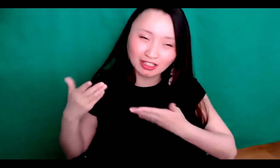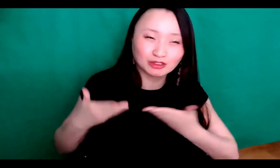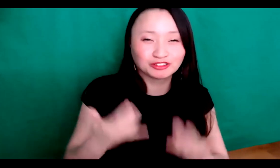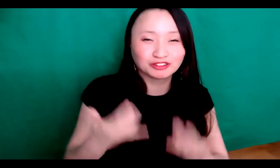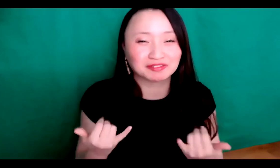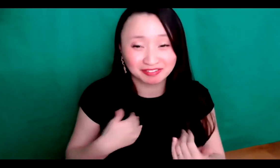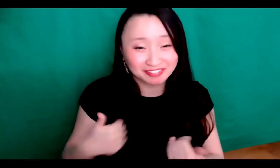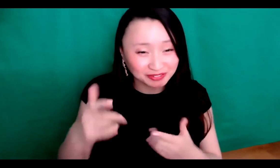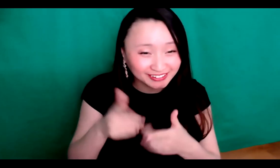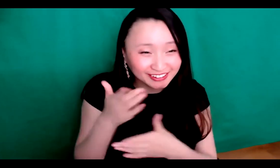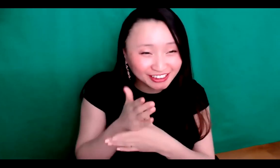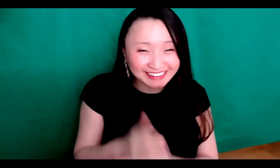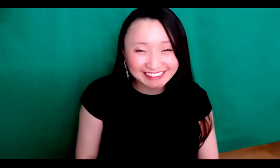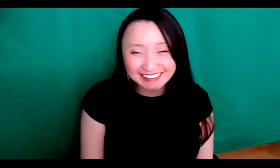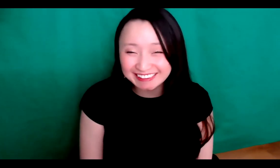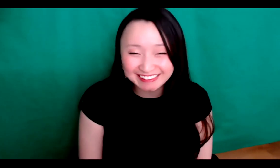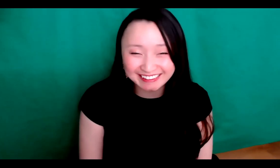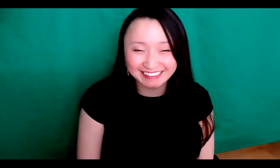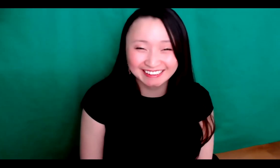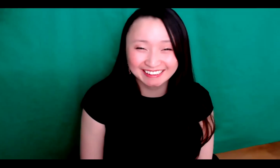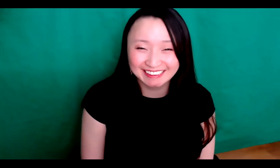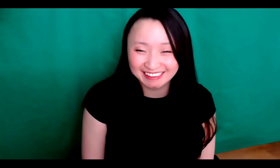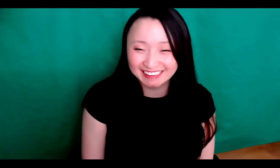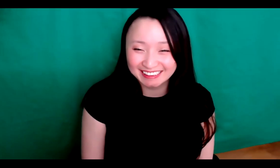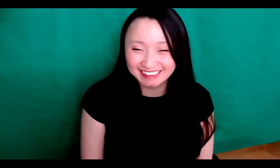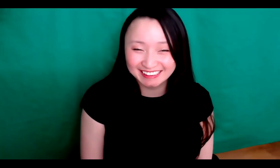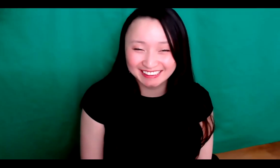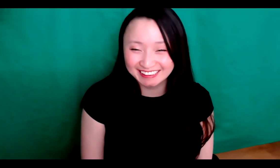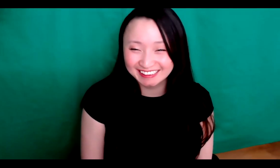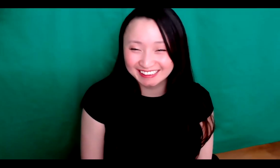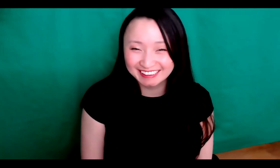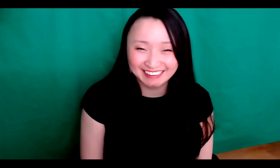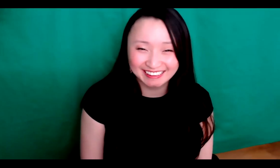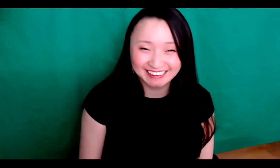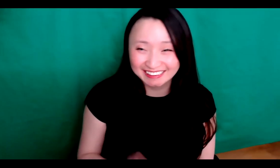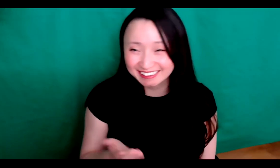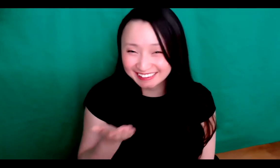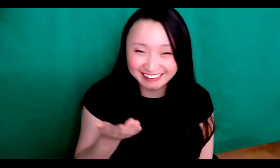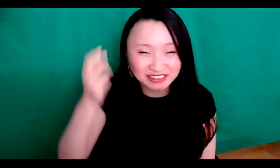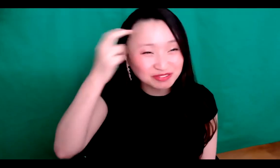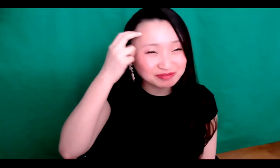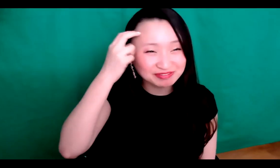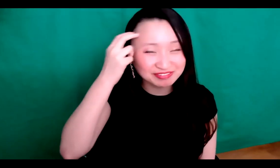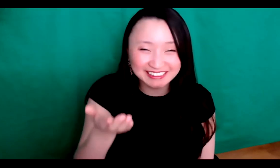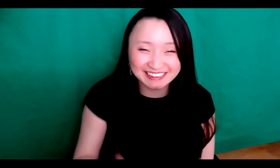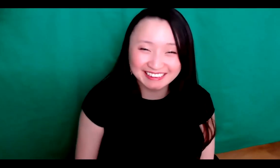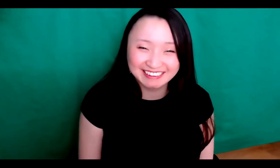our Asian culture and, you know, Does anyone want to share that right now.